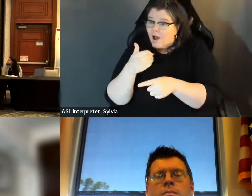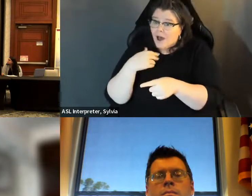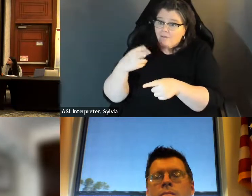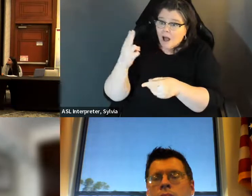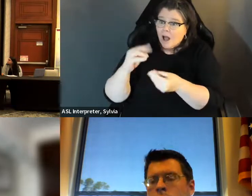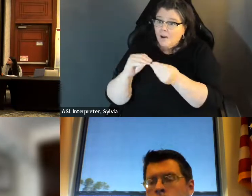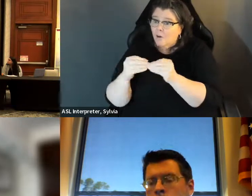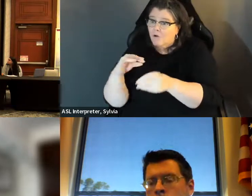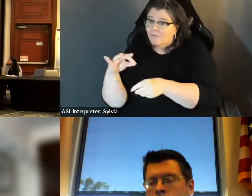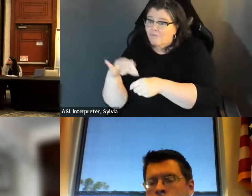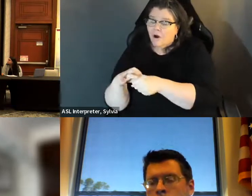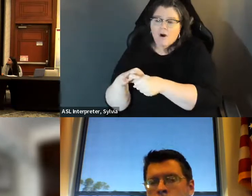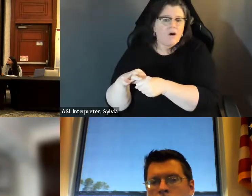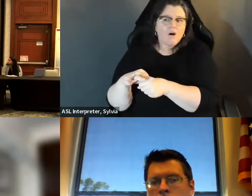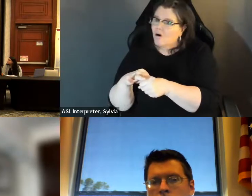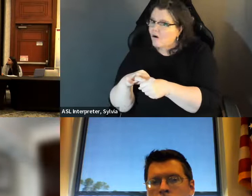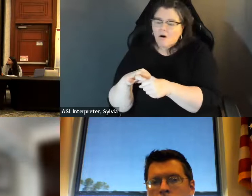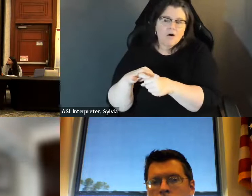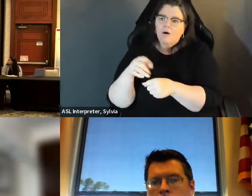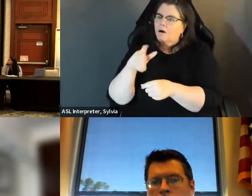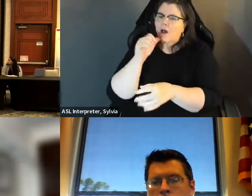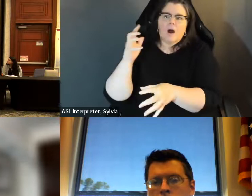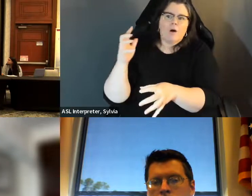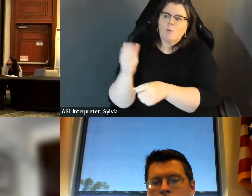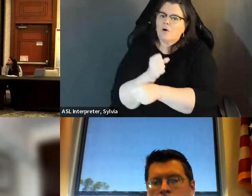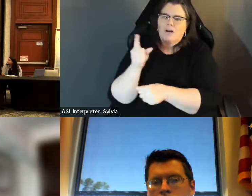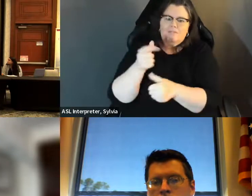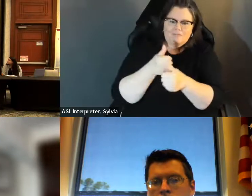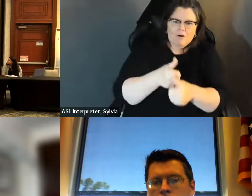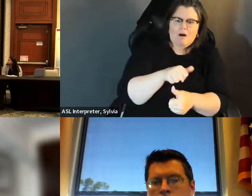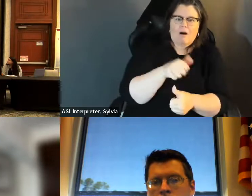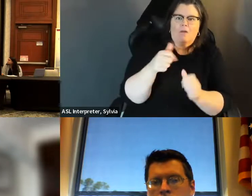President there's there's a real battle right now. know, consistently the elect president. There's a real